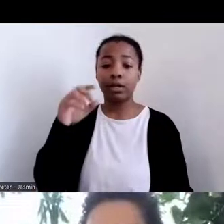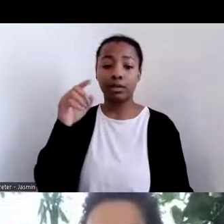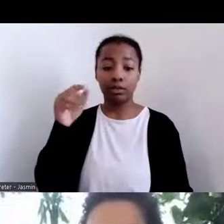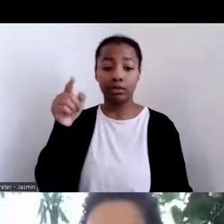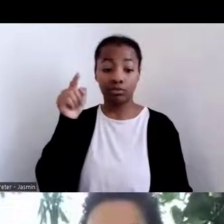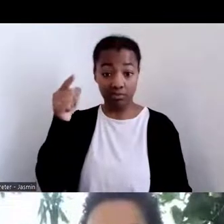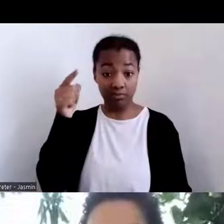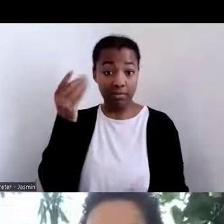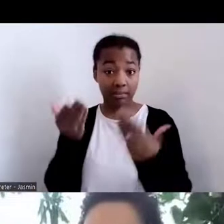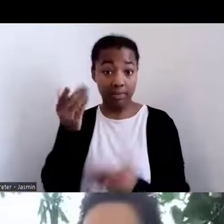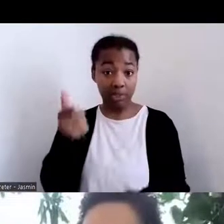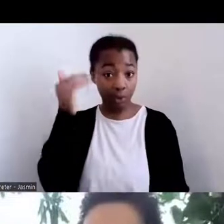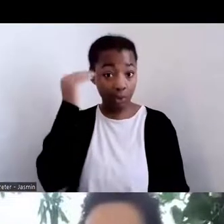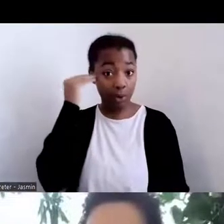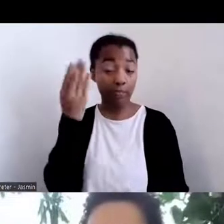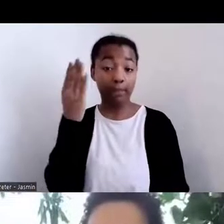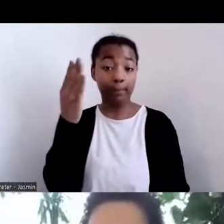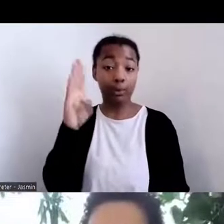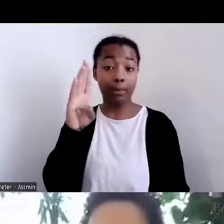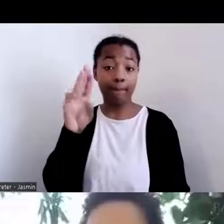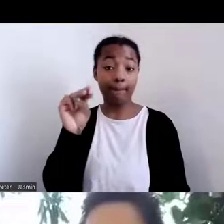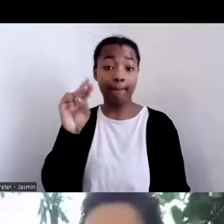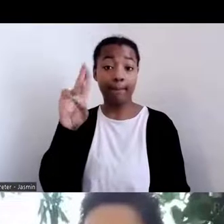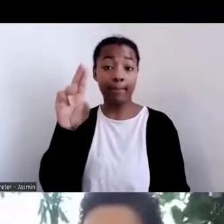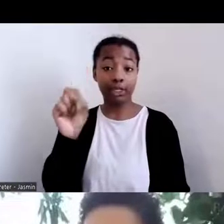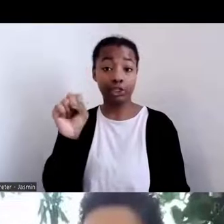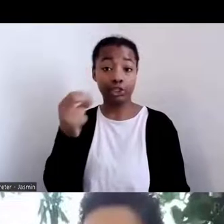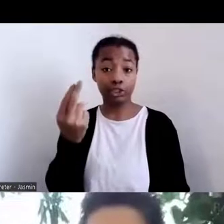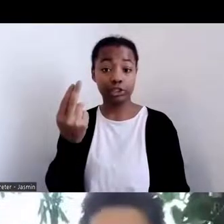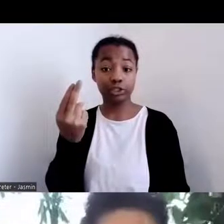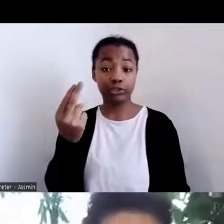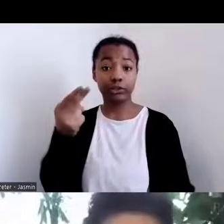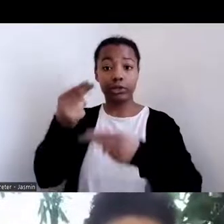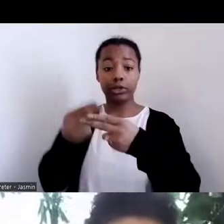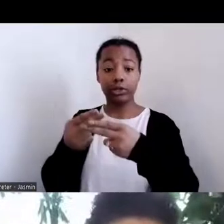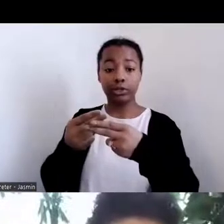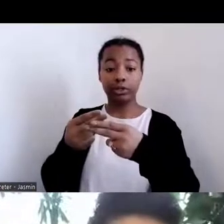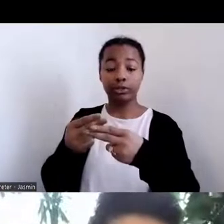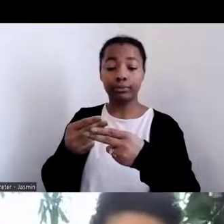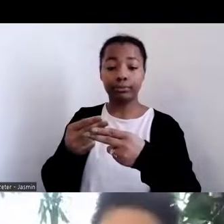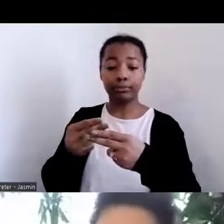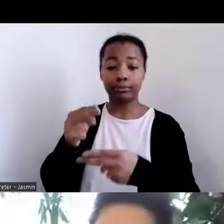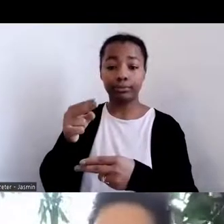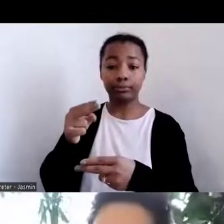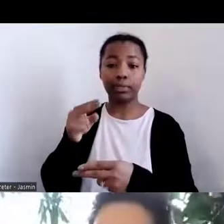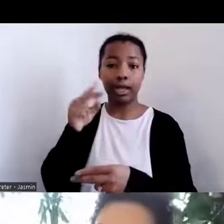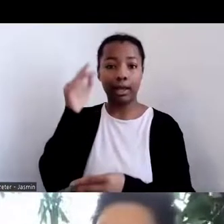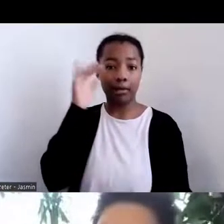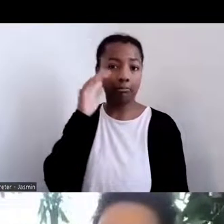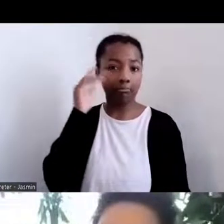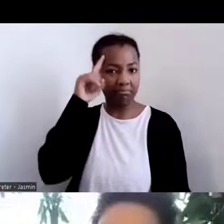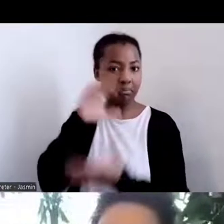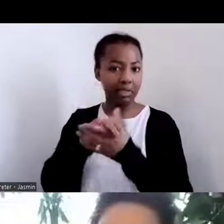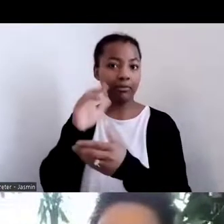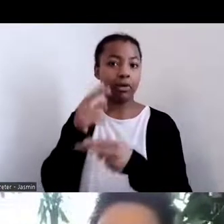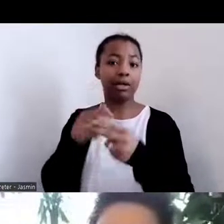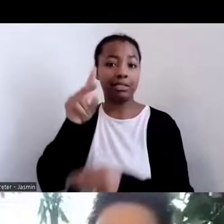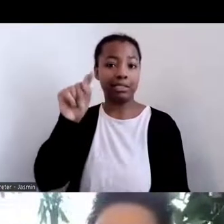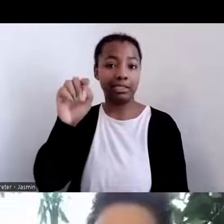be aware of that, and that is called taa'niil. And then we also have our steamed dried corn, which is